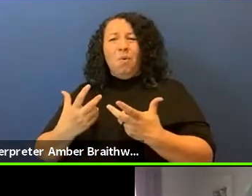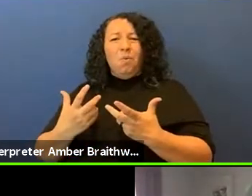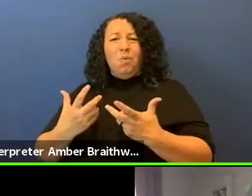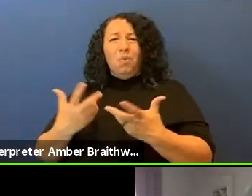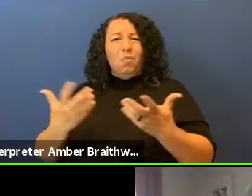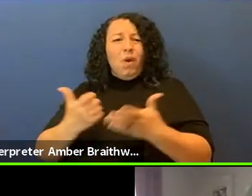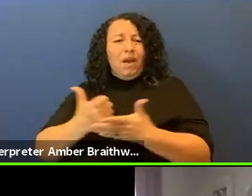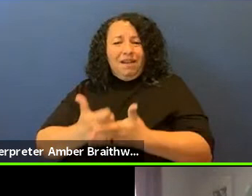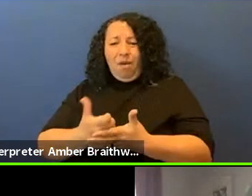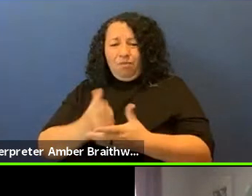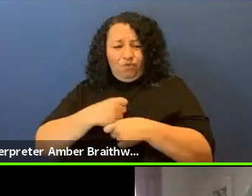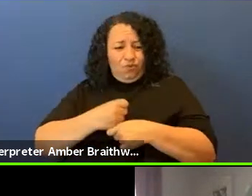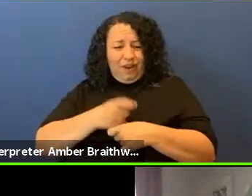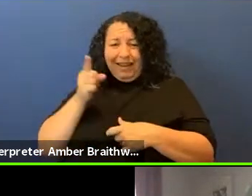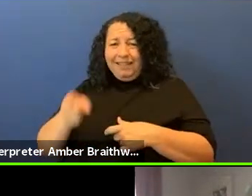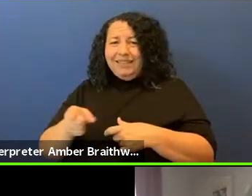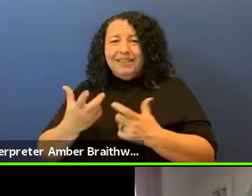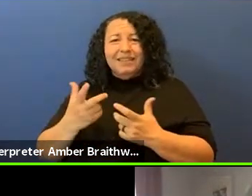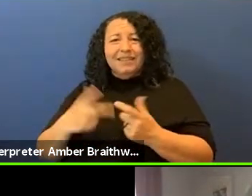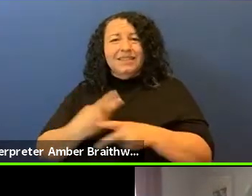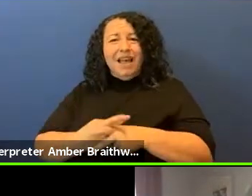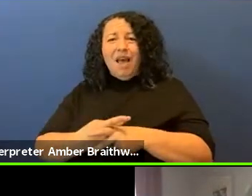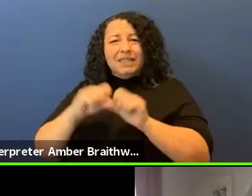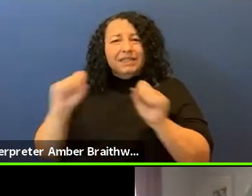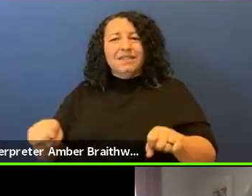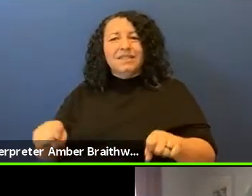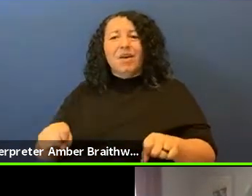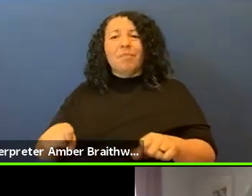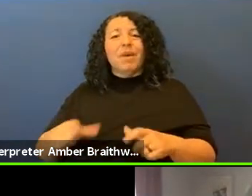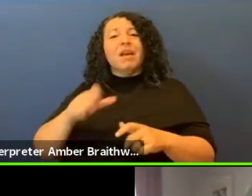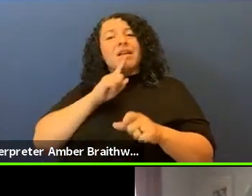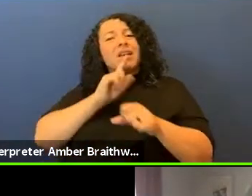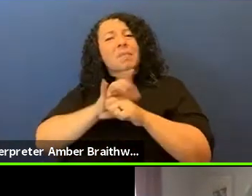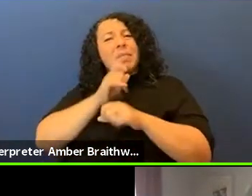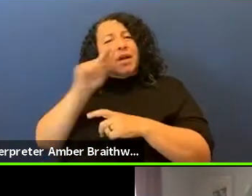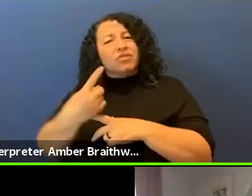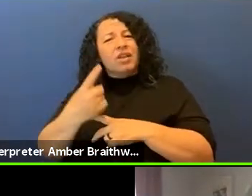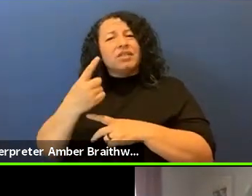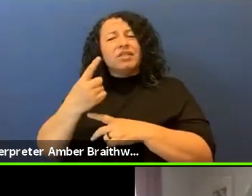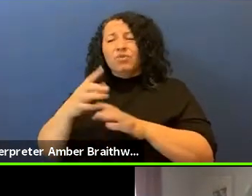and a commitment to that is not just a destructive commitment but rather